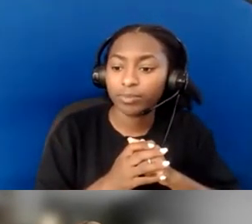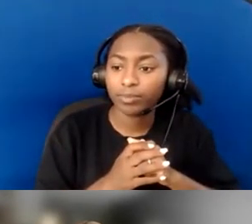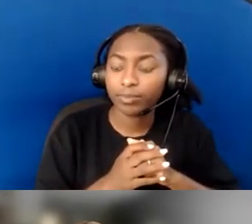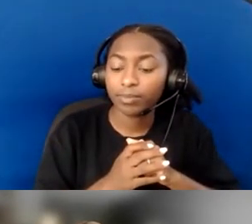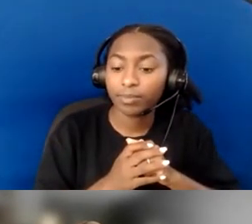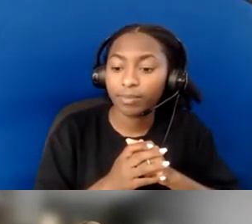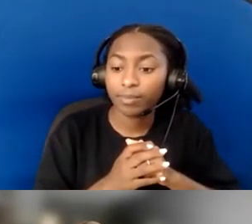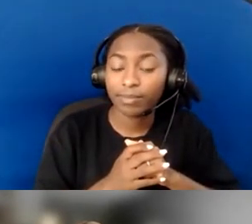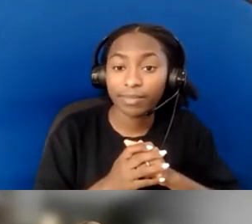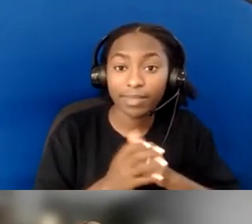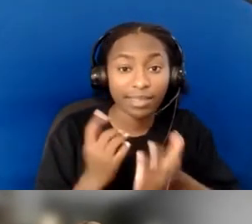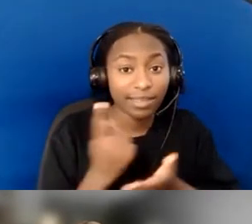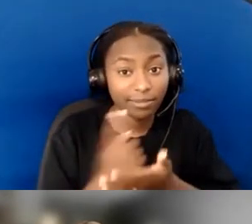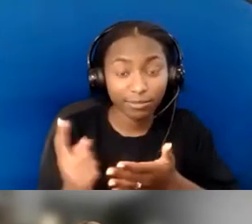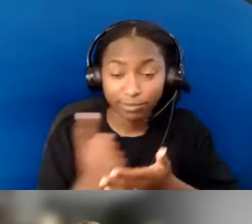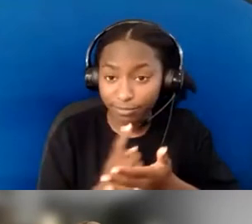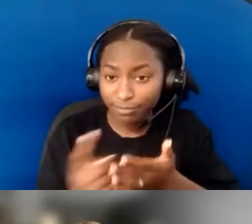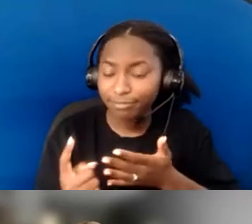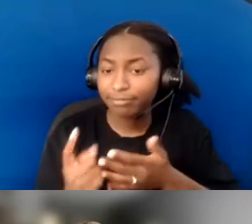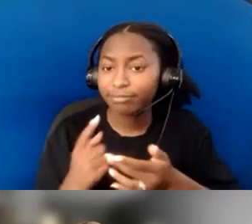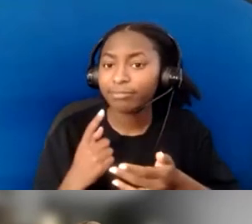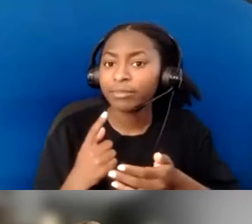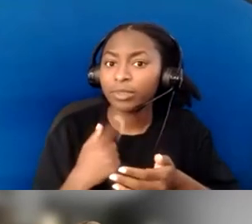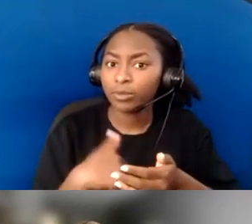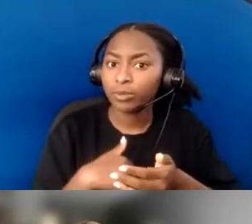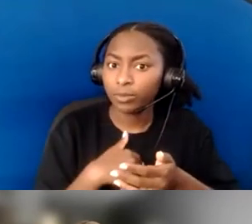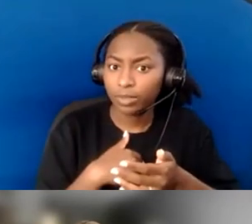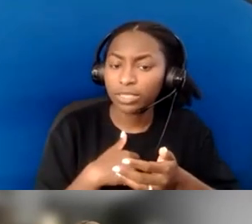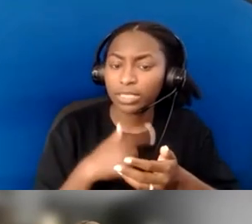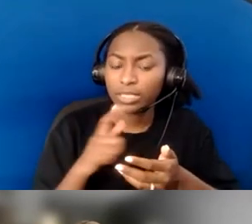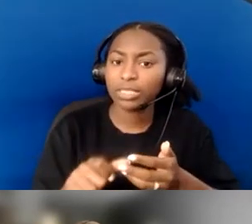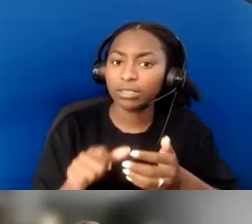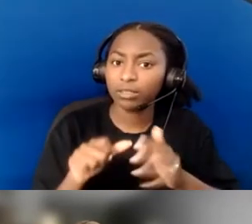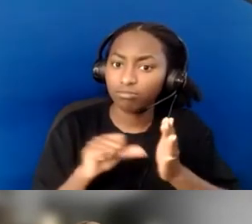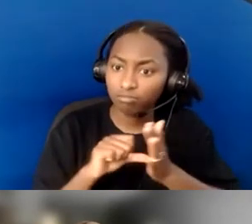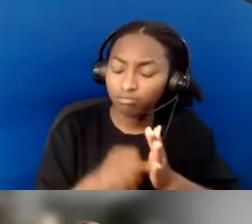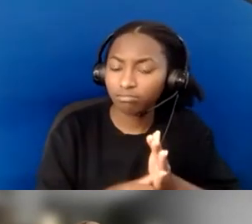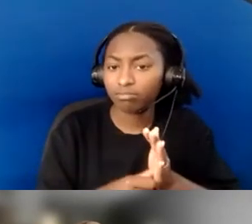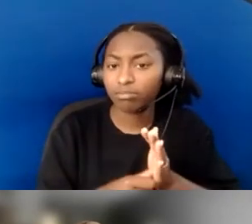Establishing a culture requires repetition and normalizing it. So modeling it...